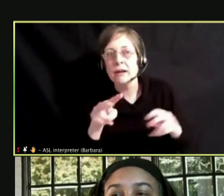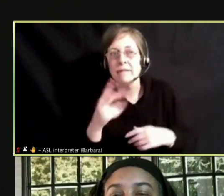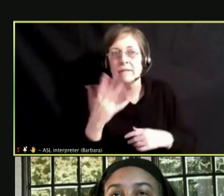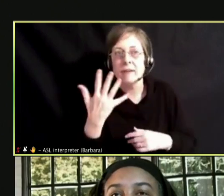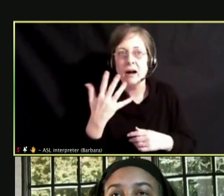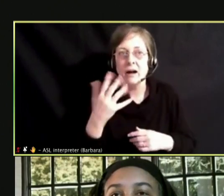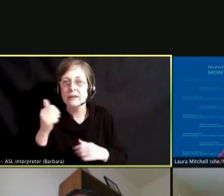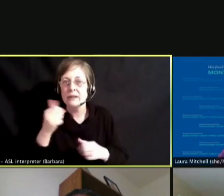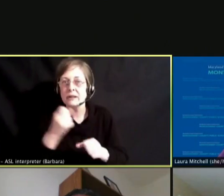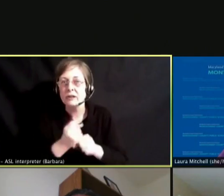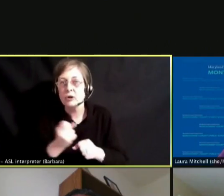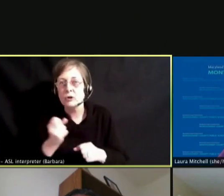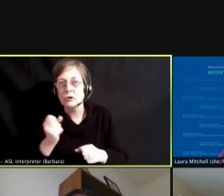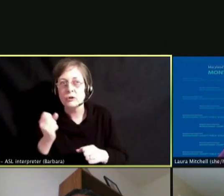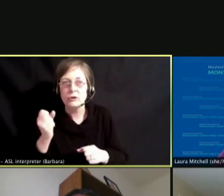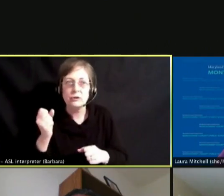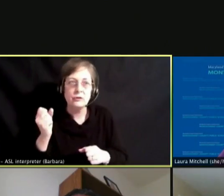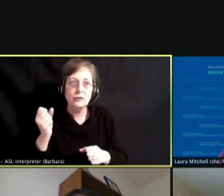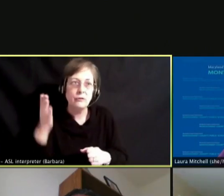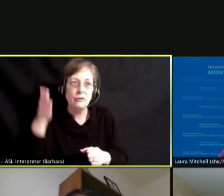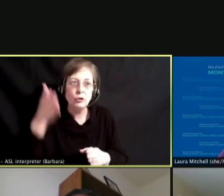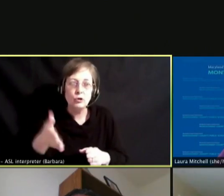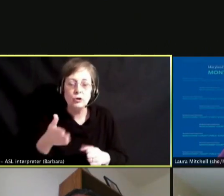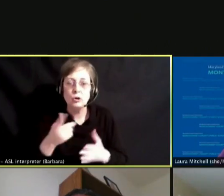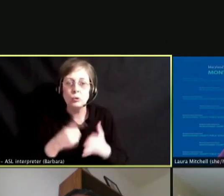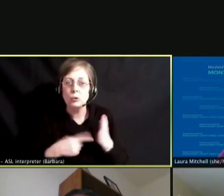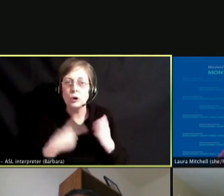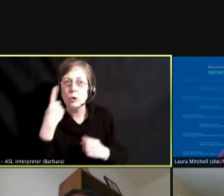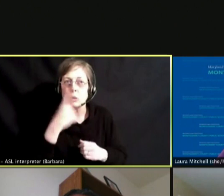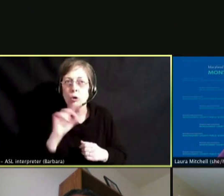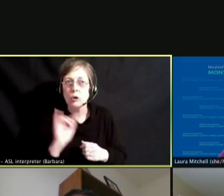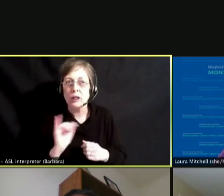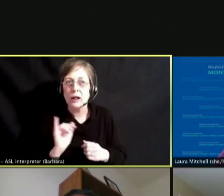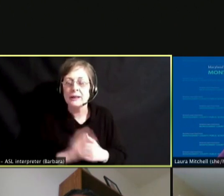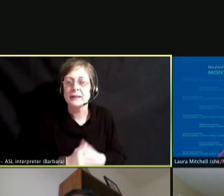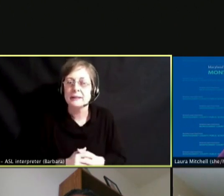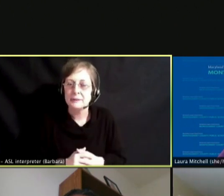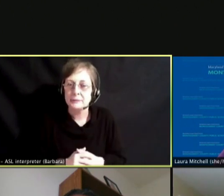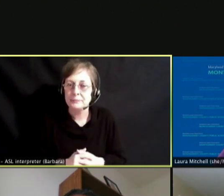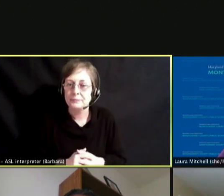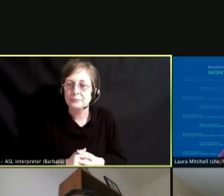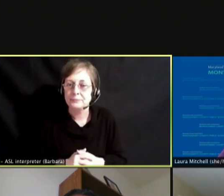5, 10 YEARS.